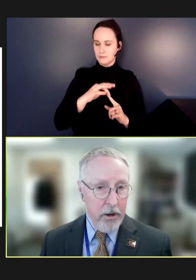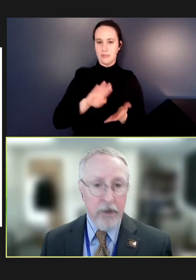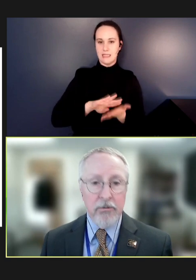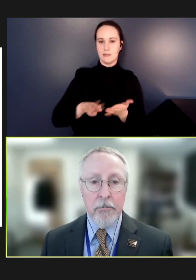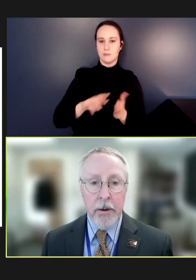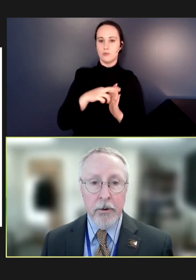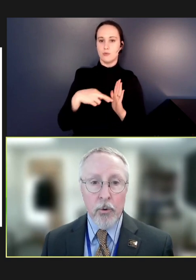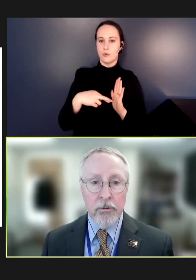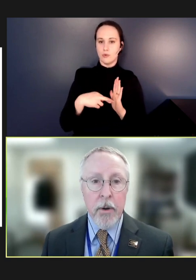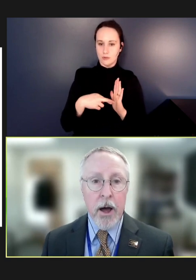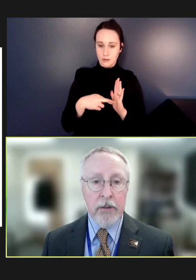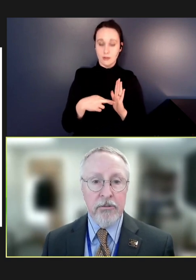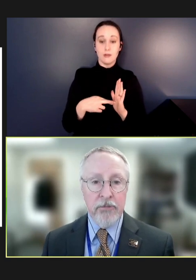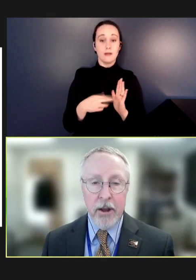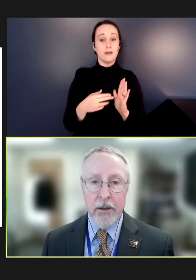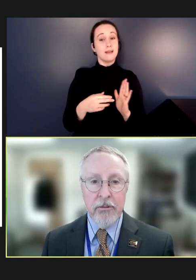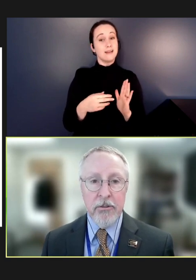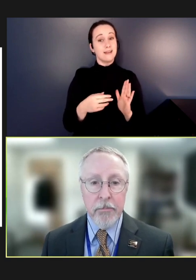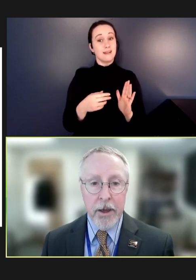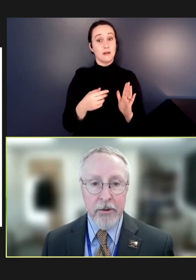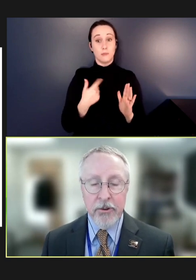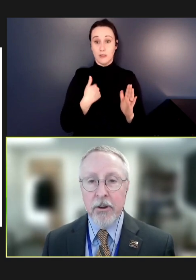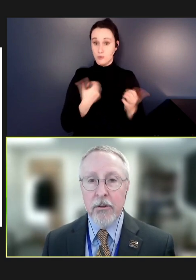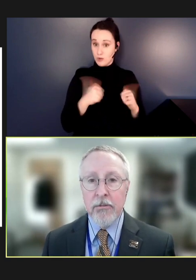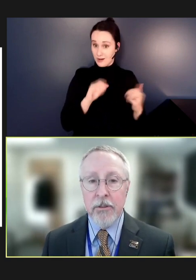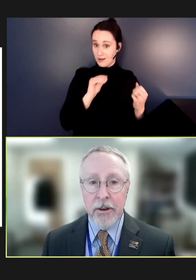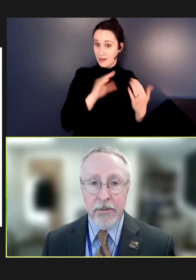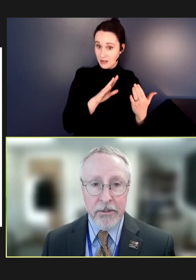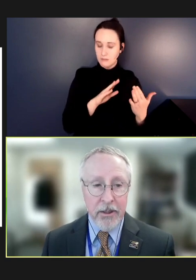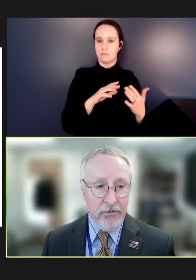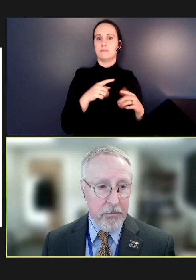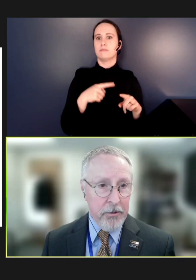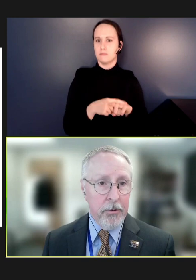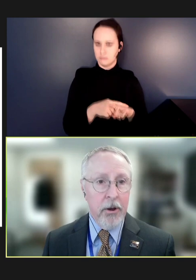into some Pandora's box challenges in past years. And I think that's something we all